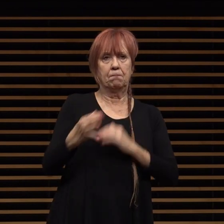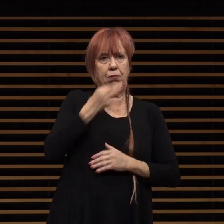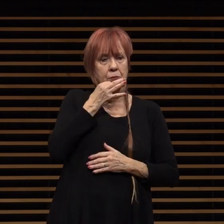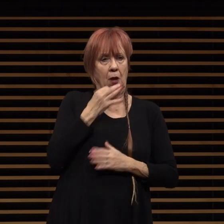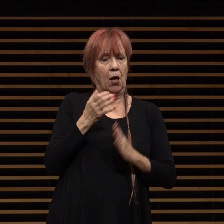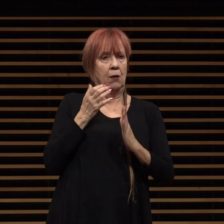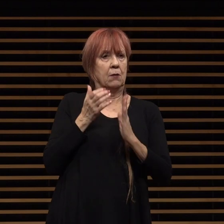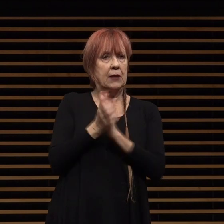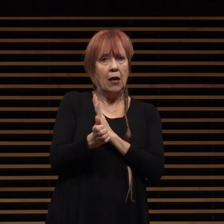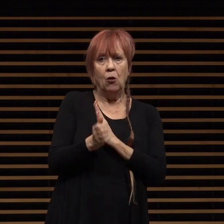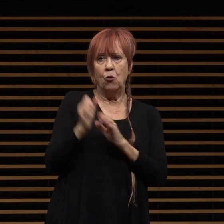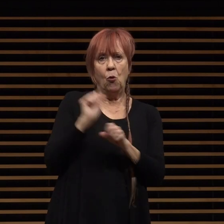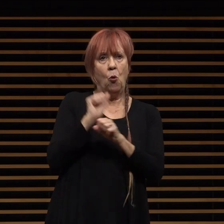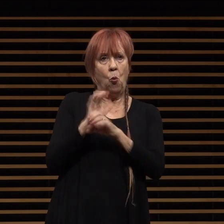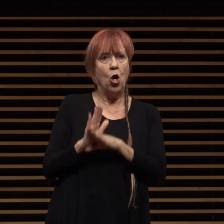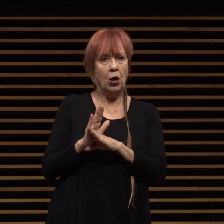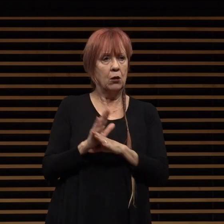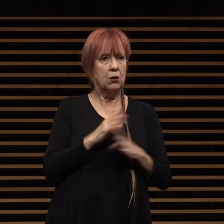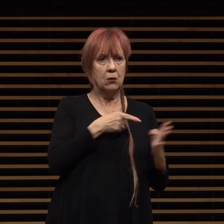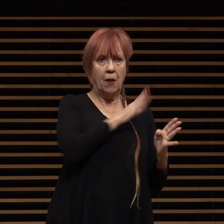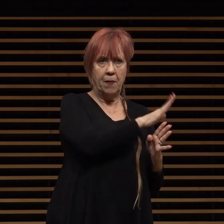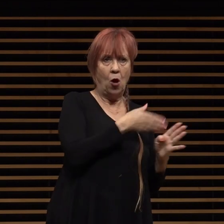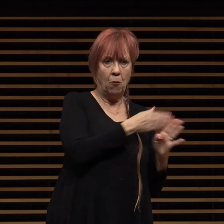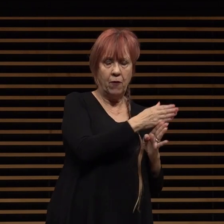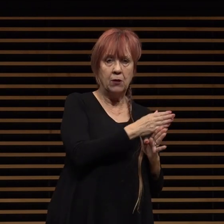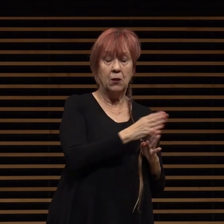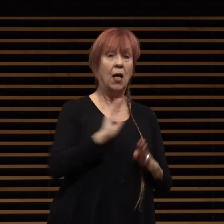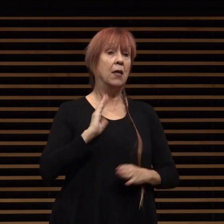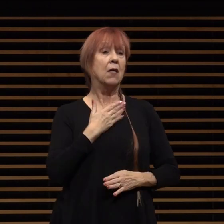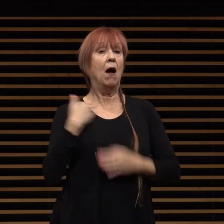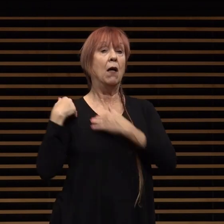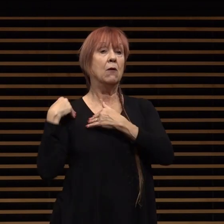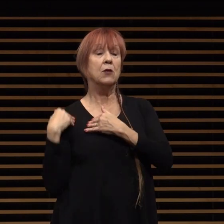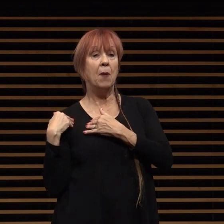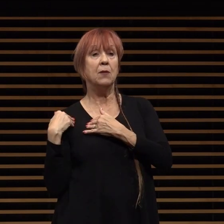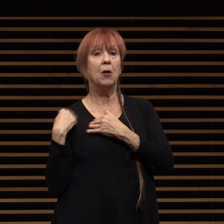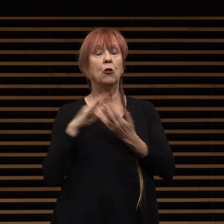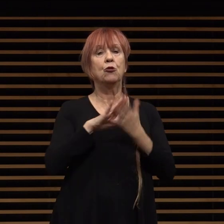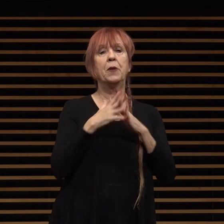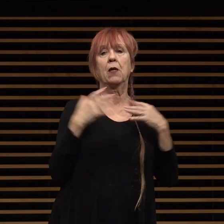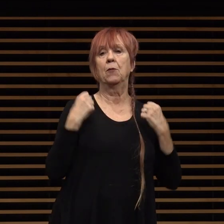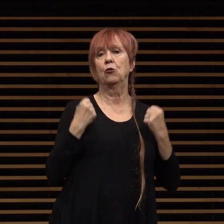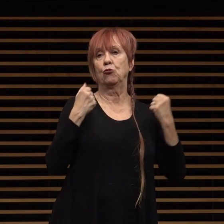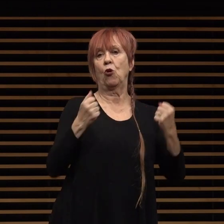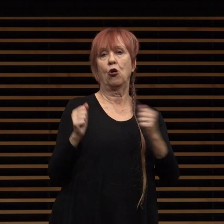those same fields it is our responsibility